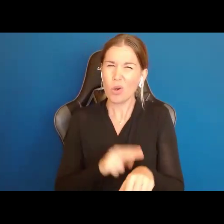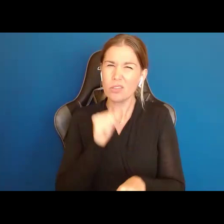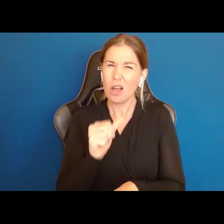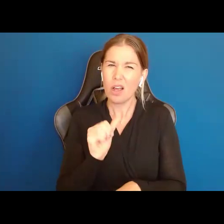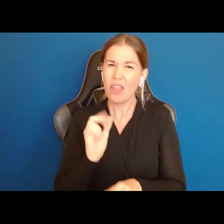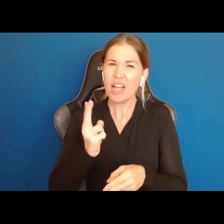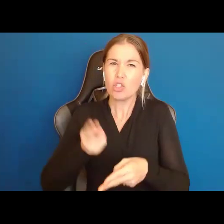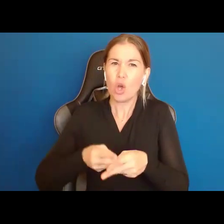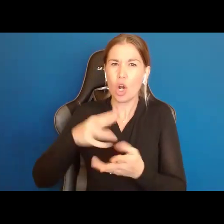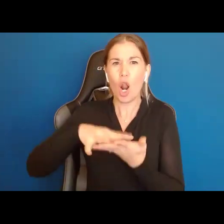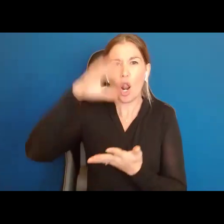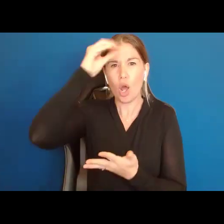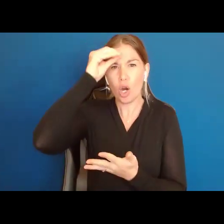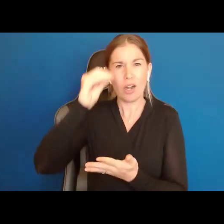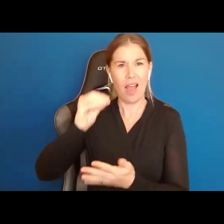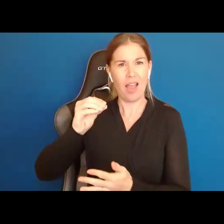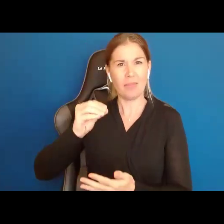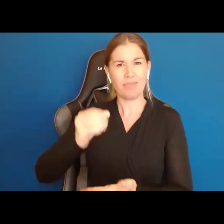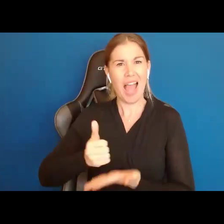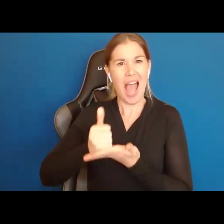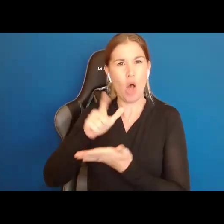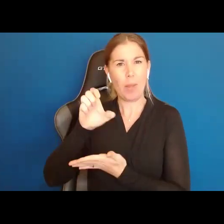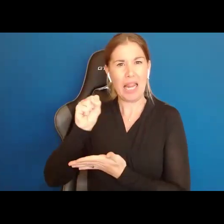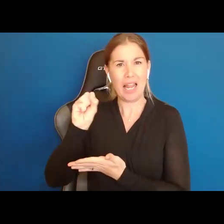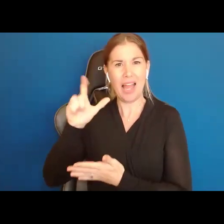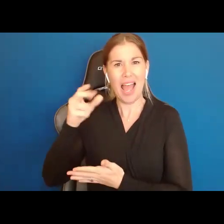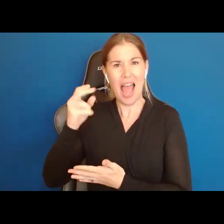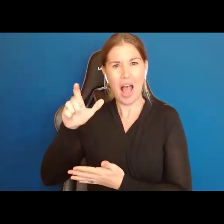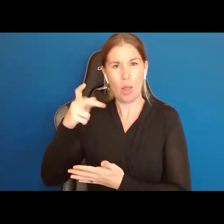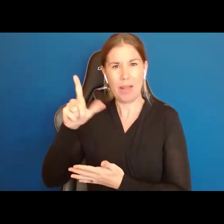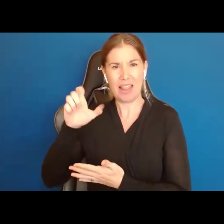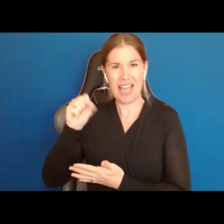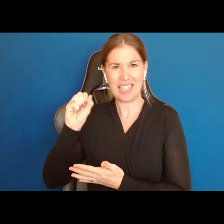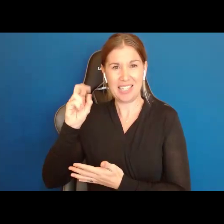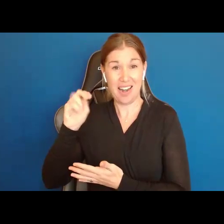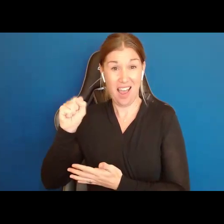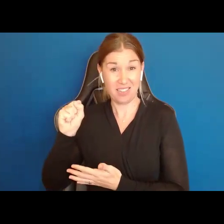learned helplessness. That is something that has been documented, where people told they